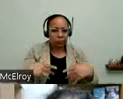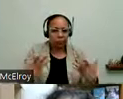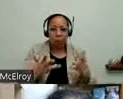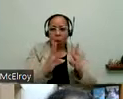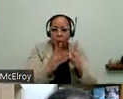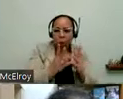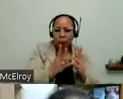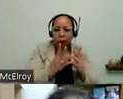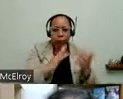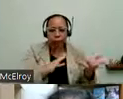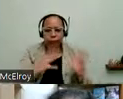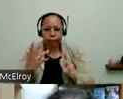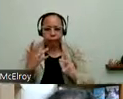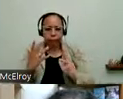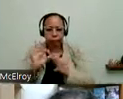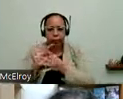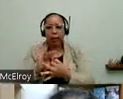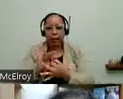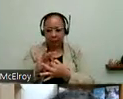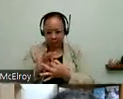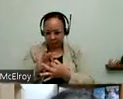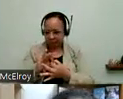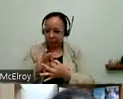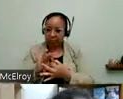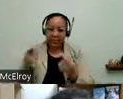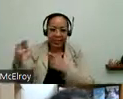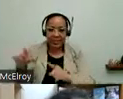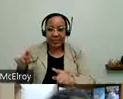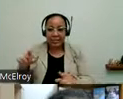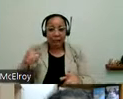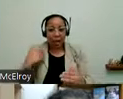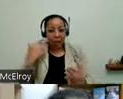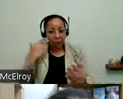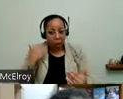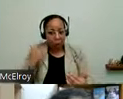of weather, did I aster. Which I hope that we don't have. But if we do, we